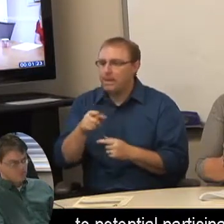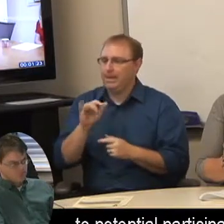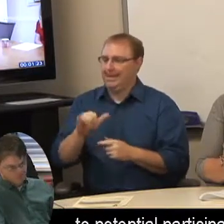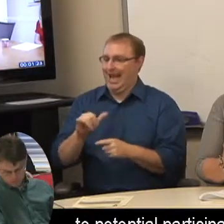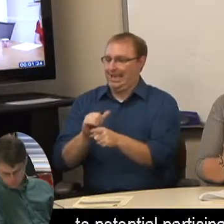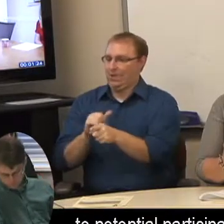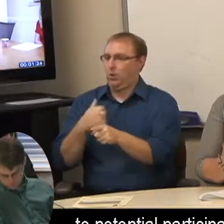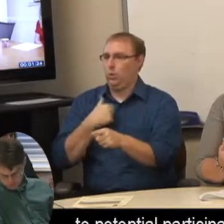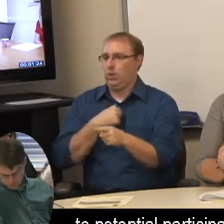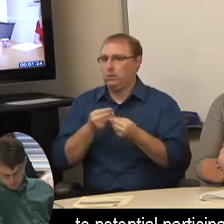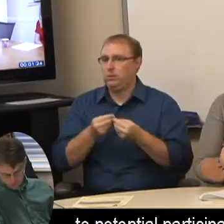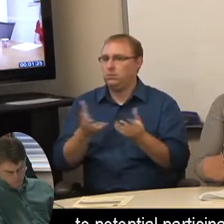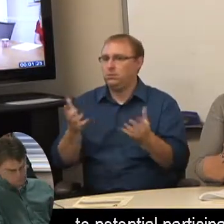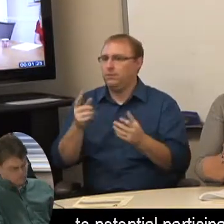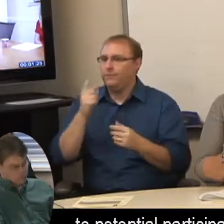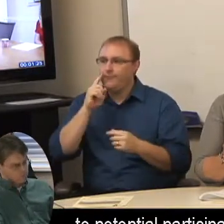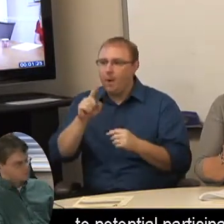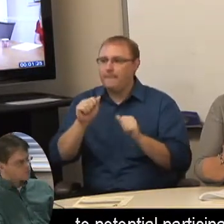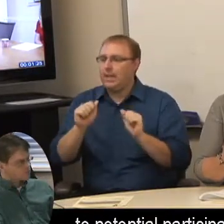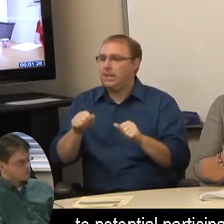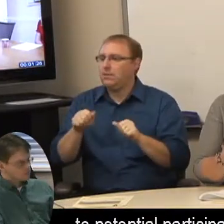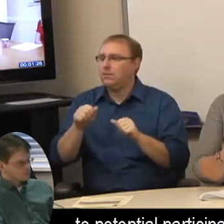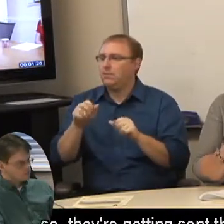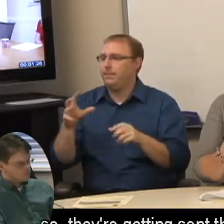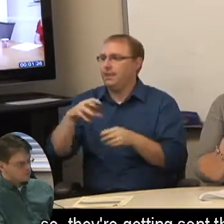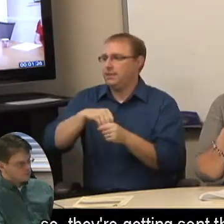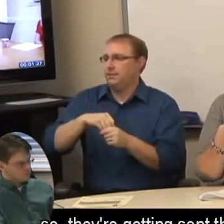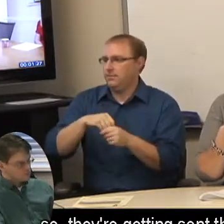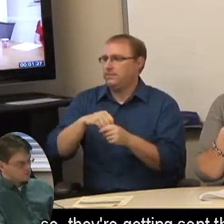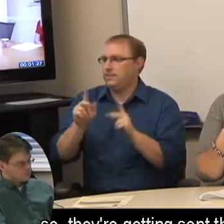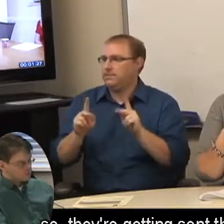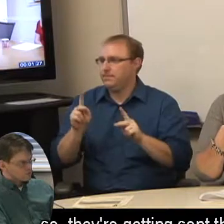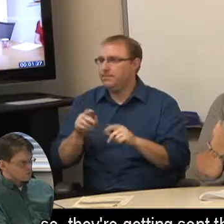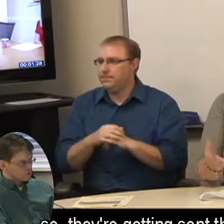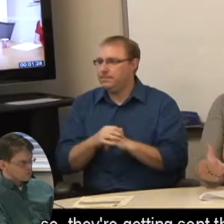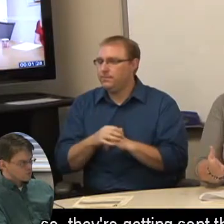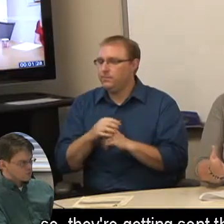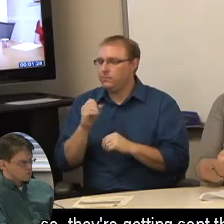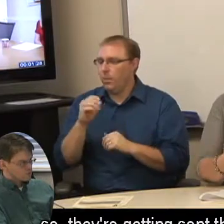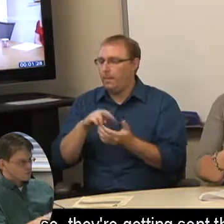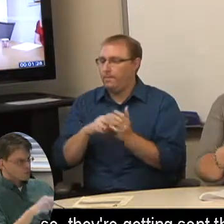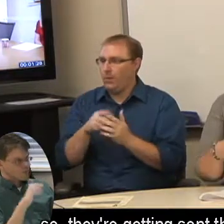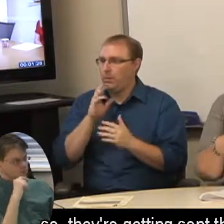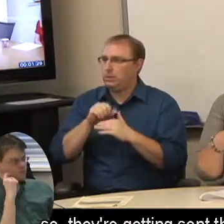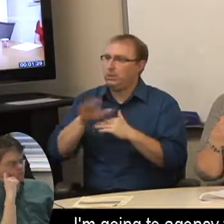to potential participants, so, they're getting sent that letter.